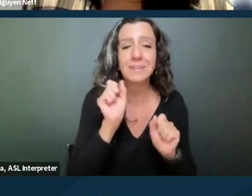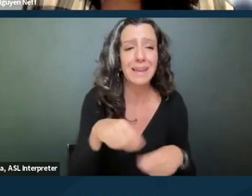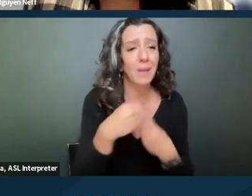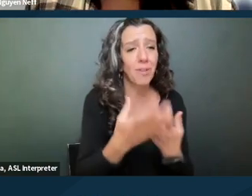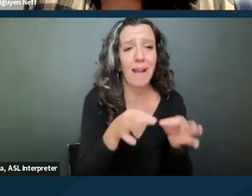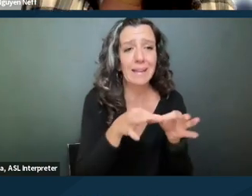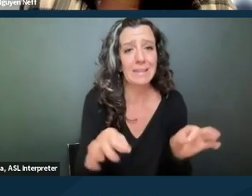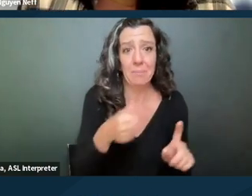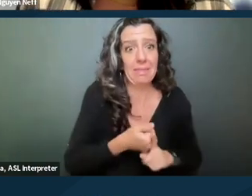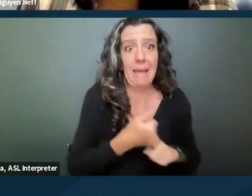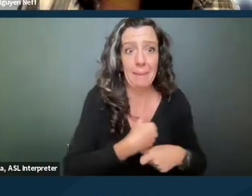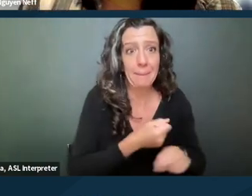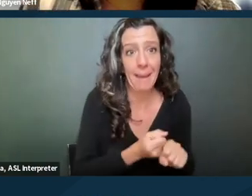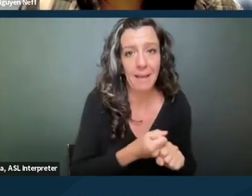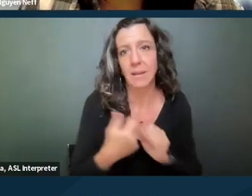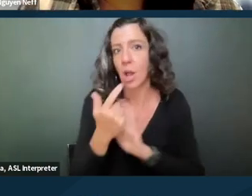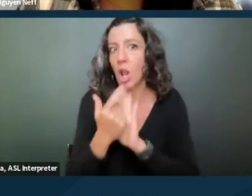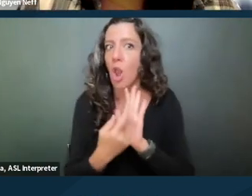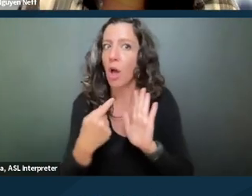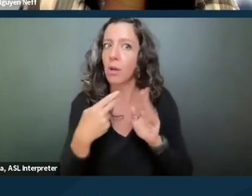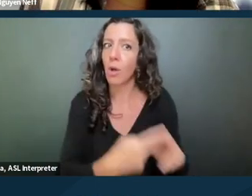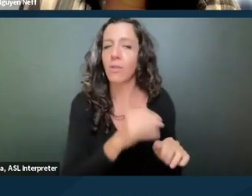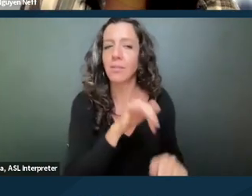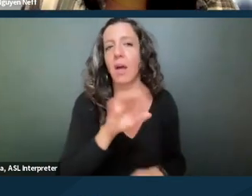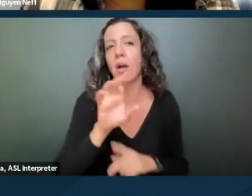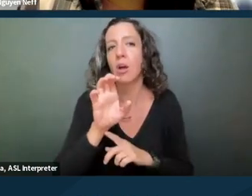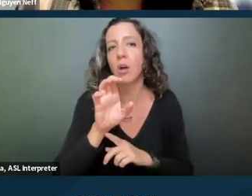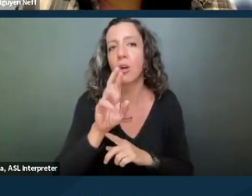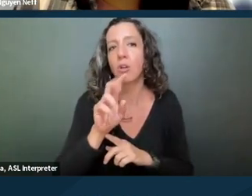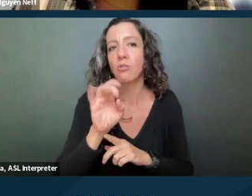The law refers to it as a credible statement and that should be enough.